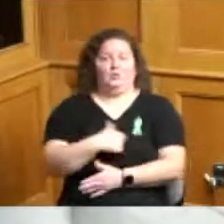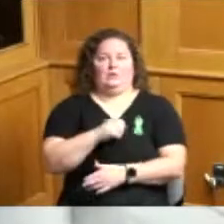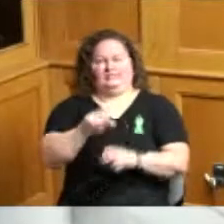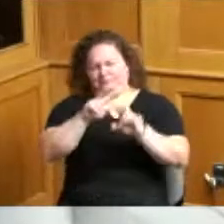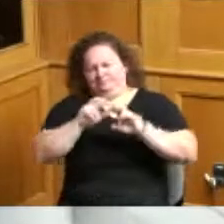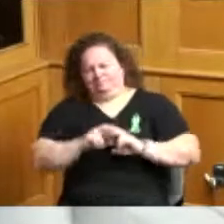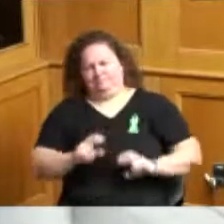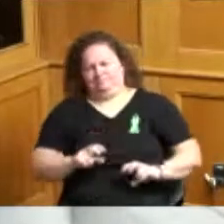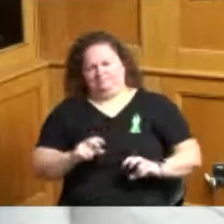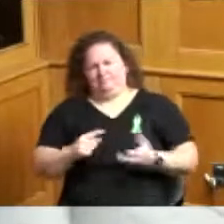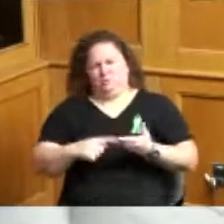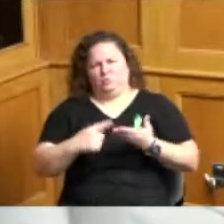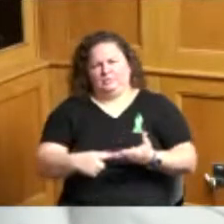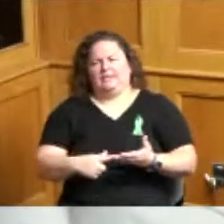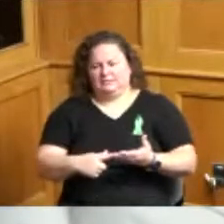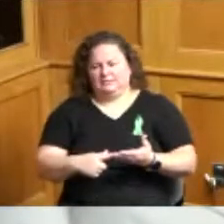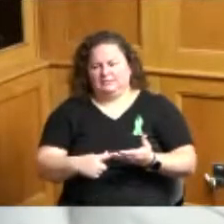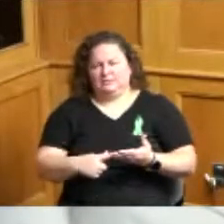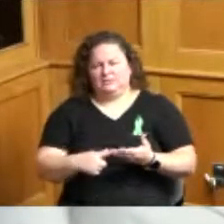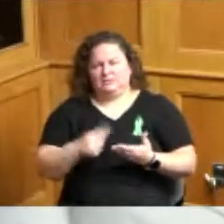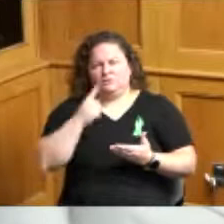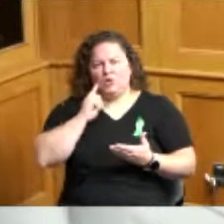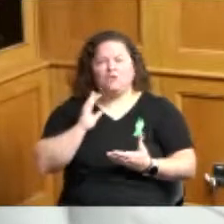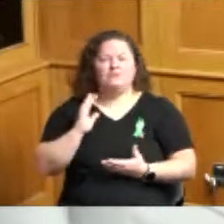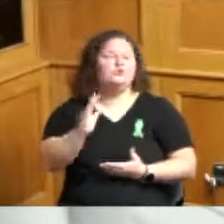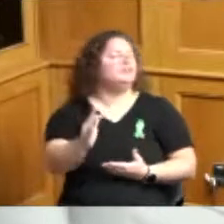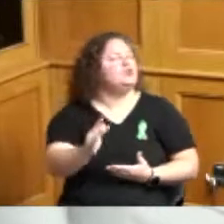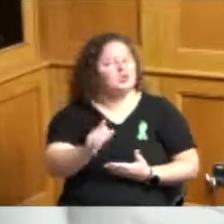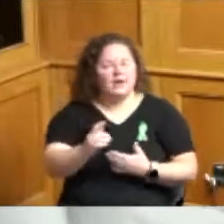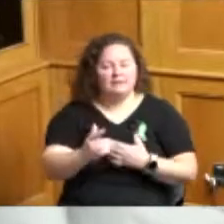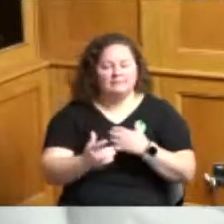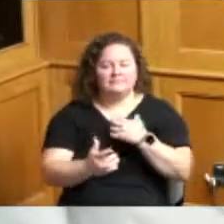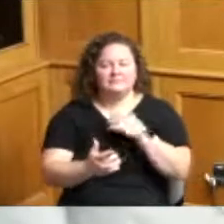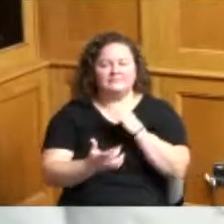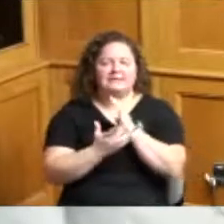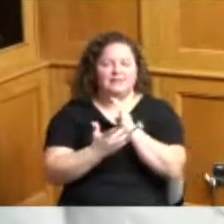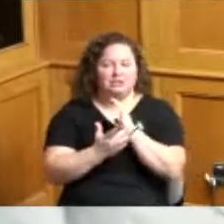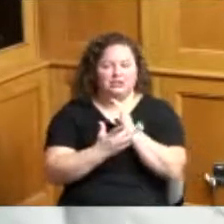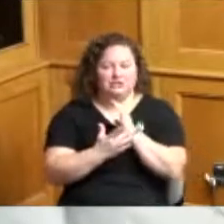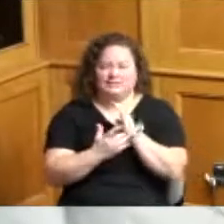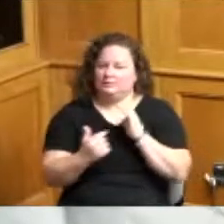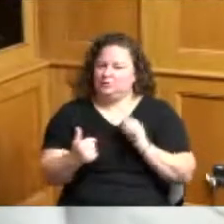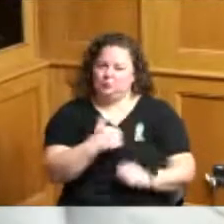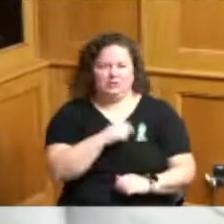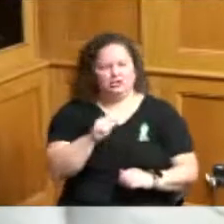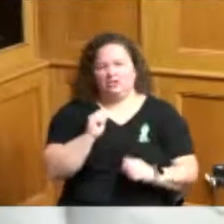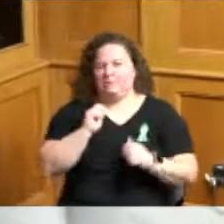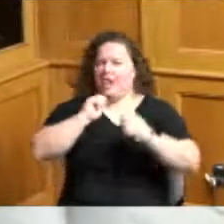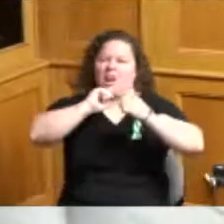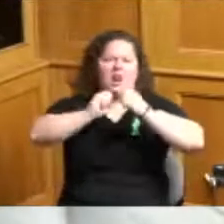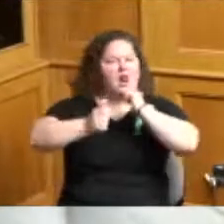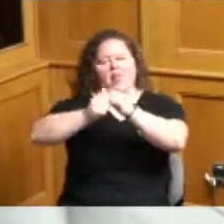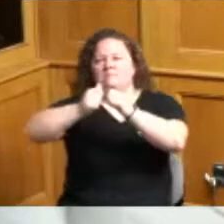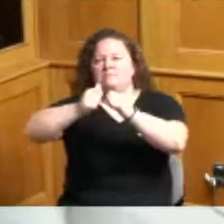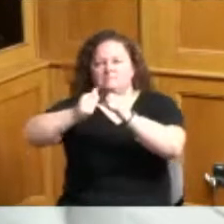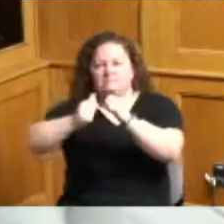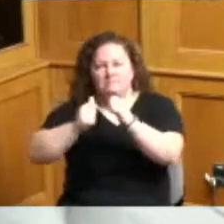of of technology and being on the cutting edge as a county so I think we have something